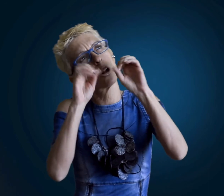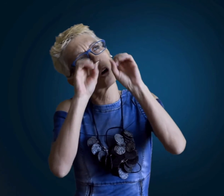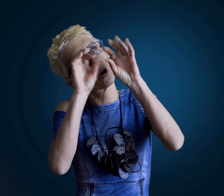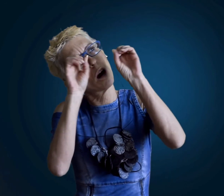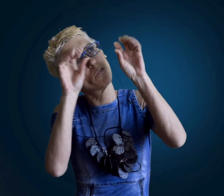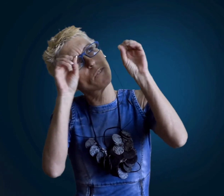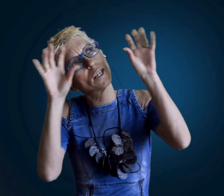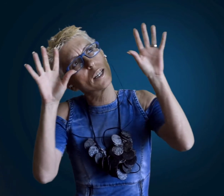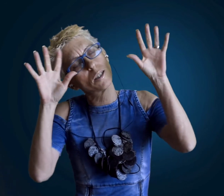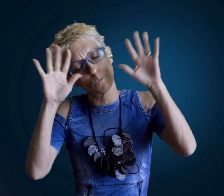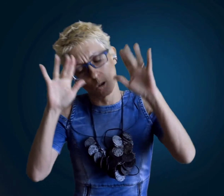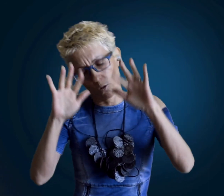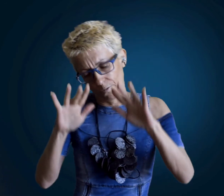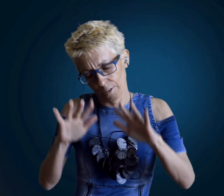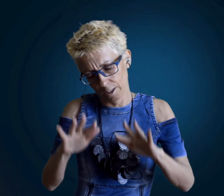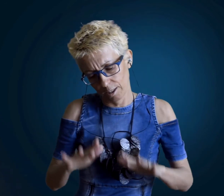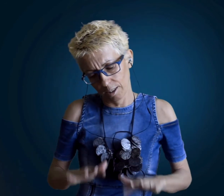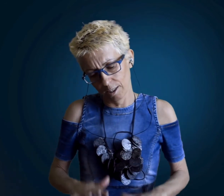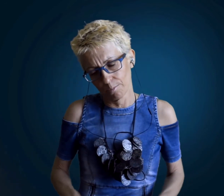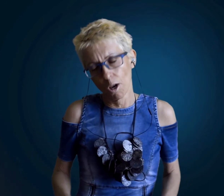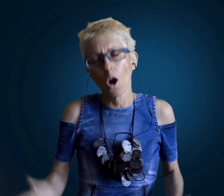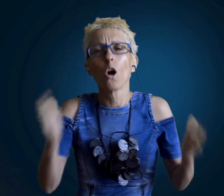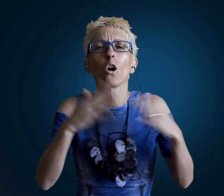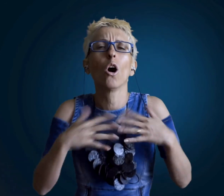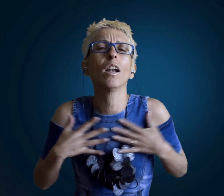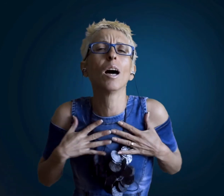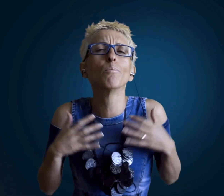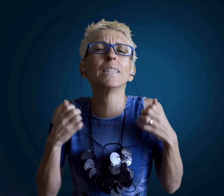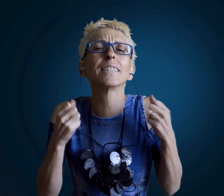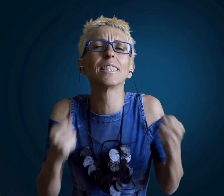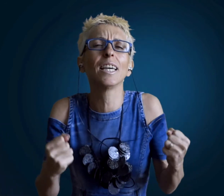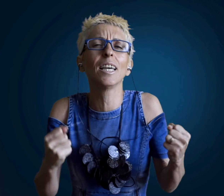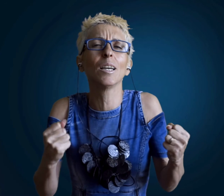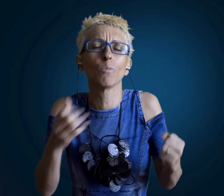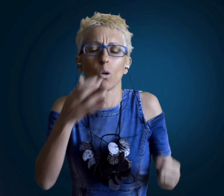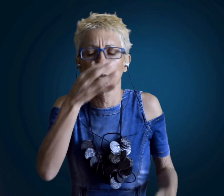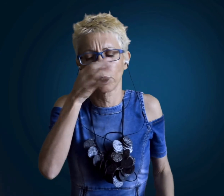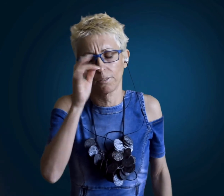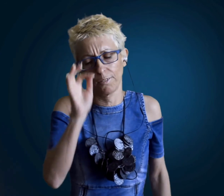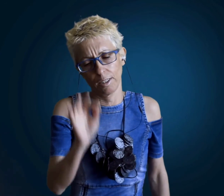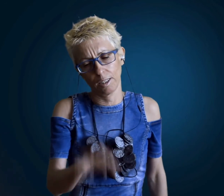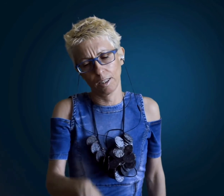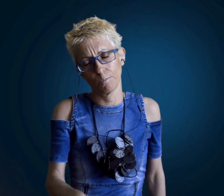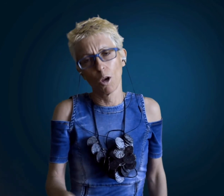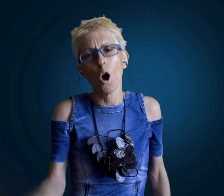all the stars are falling all the Braves are leaving